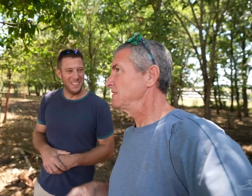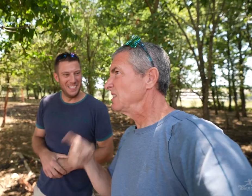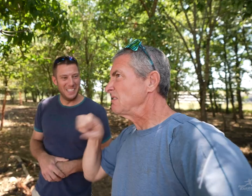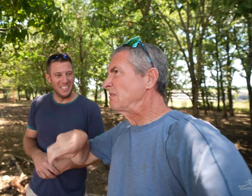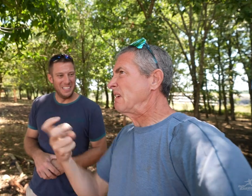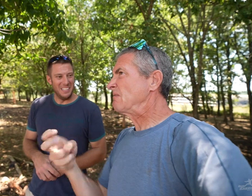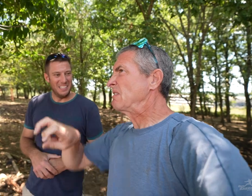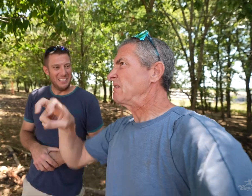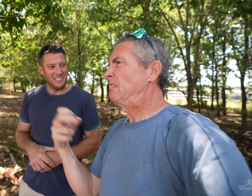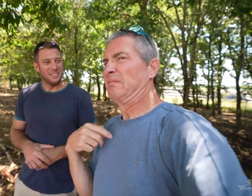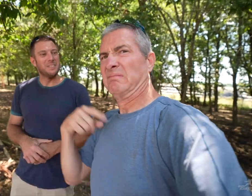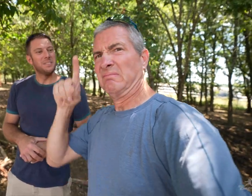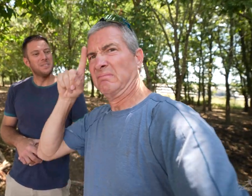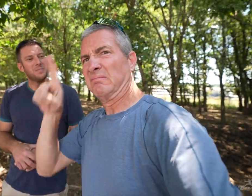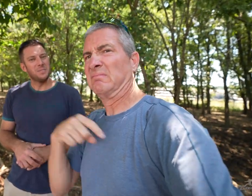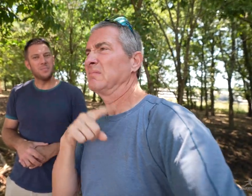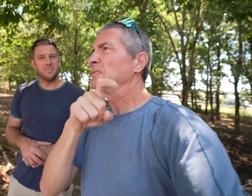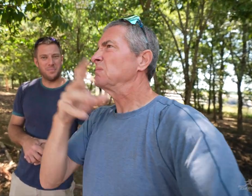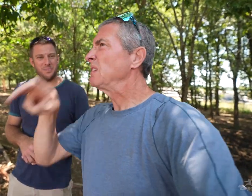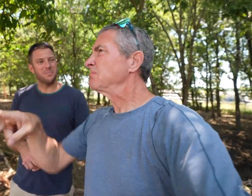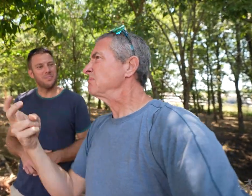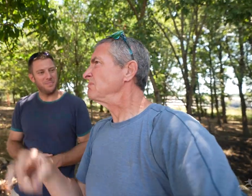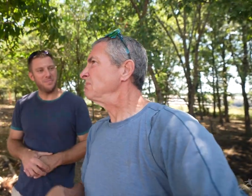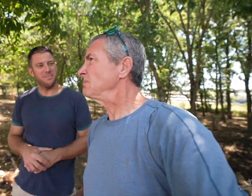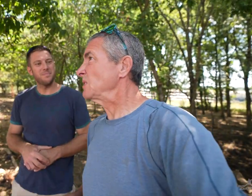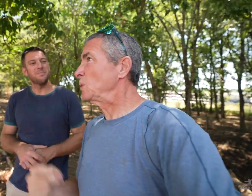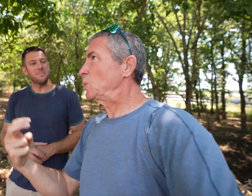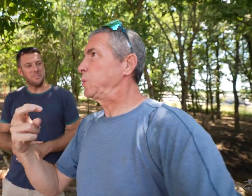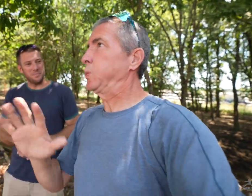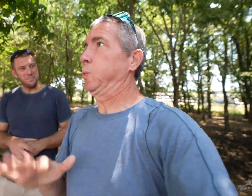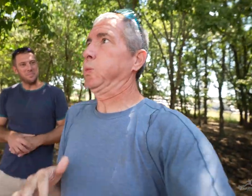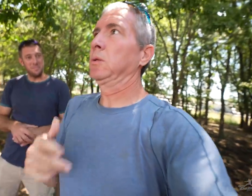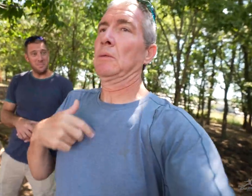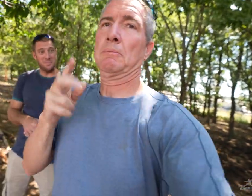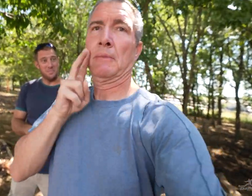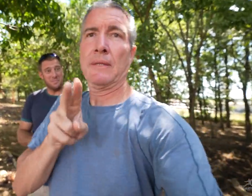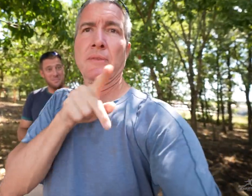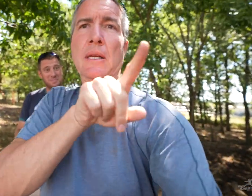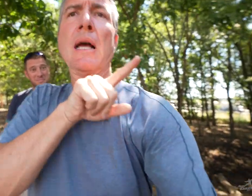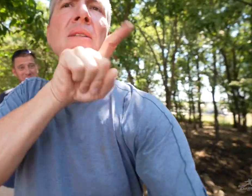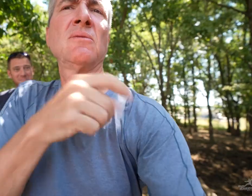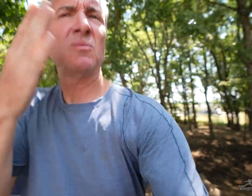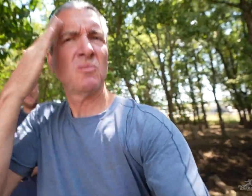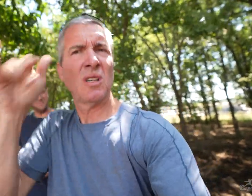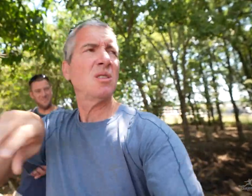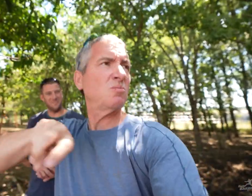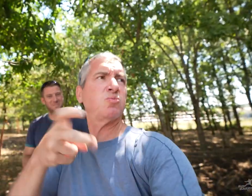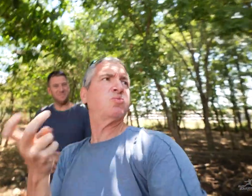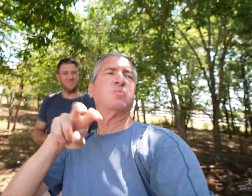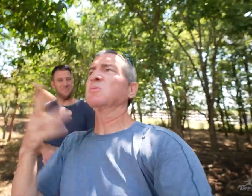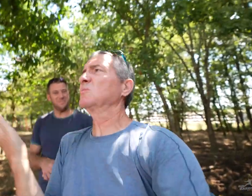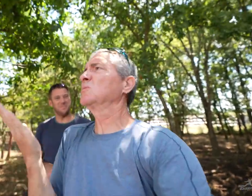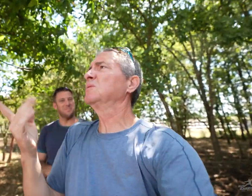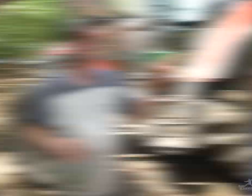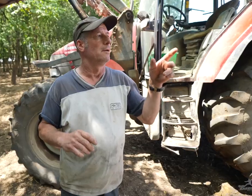Why is it rolling? What does that mean? Oh, it’s coming. I better be careful and ask him why they roll like that.